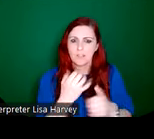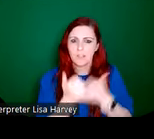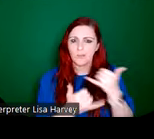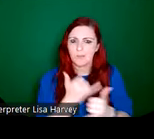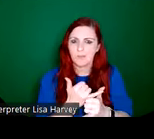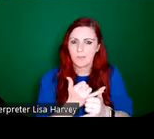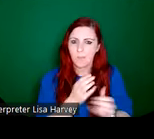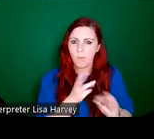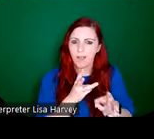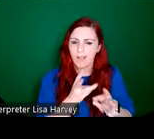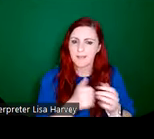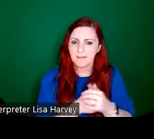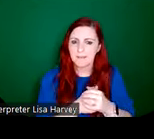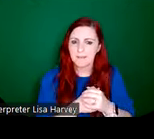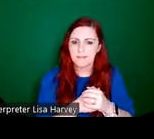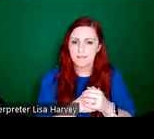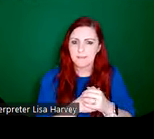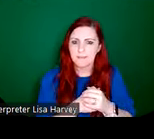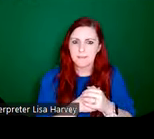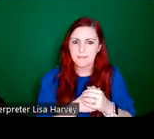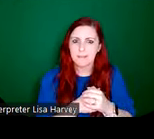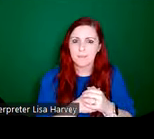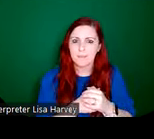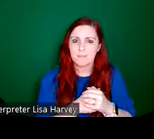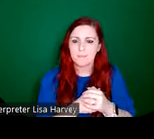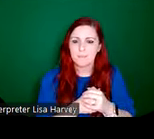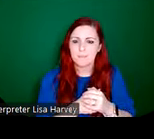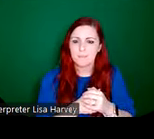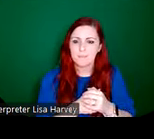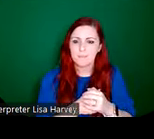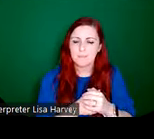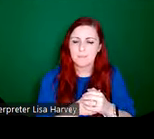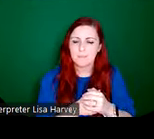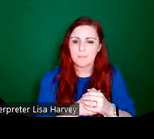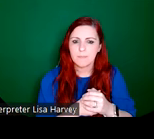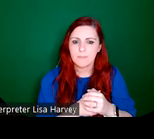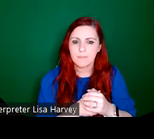you look closely at the larger bubbles. The kind of scroll at the bottom is,